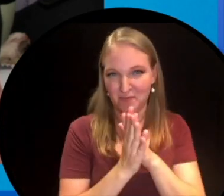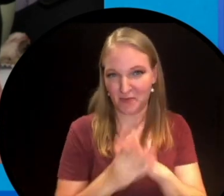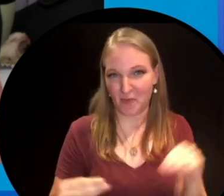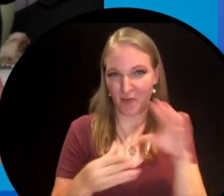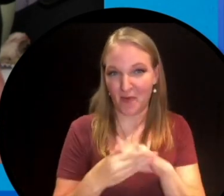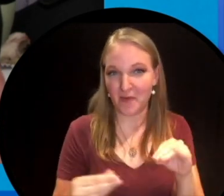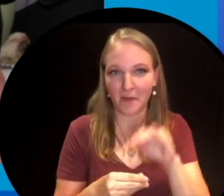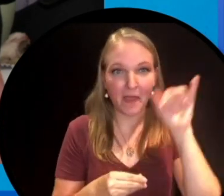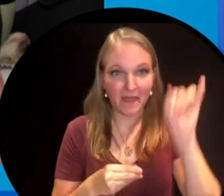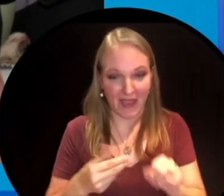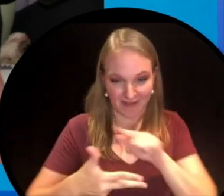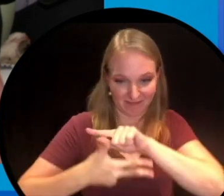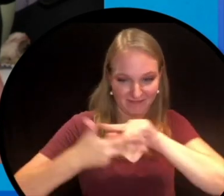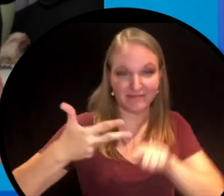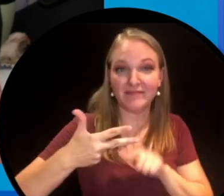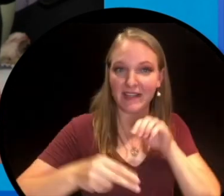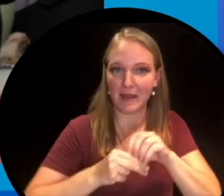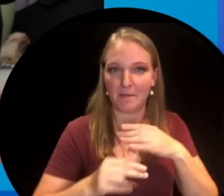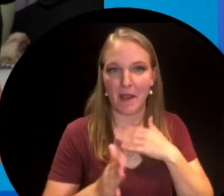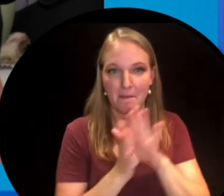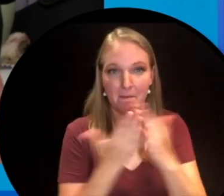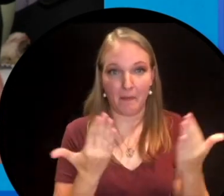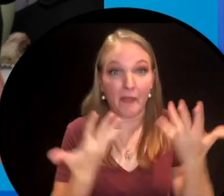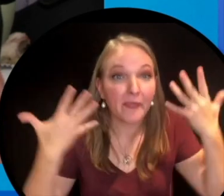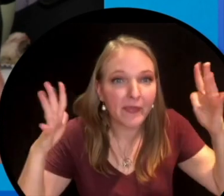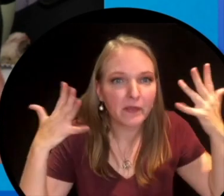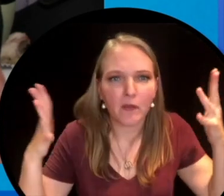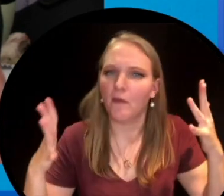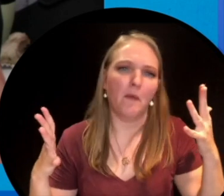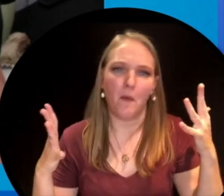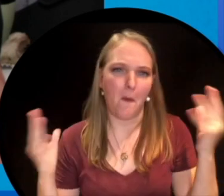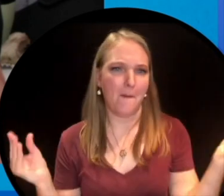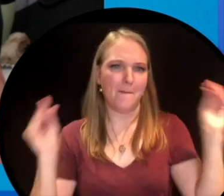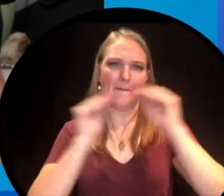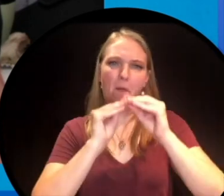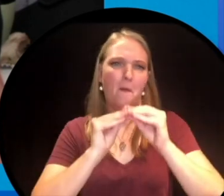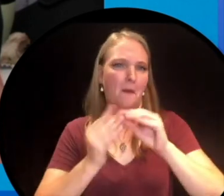to, add a little bit of fun and flair. So that is all the stuff that you'll find in these series.